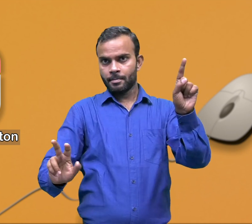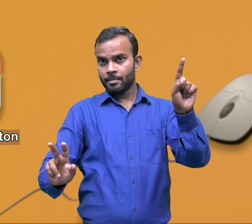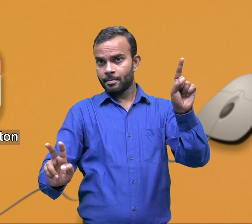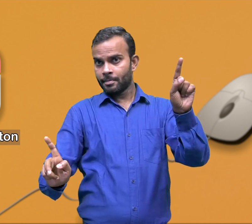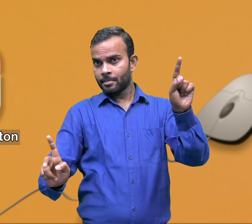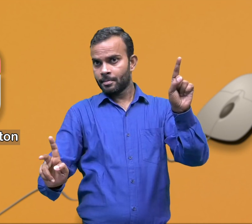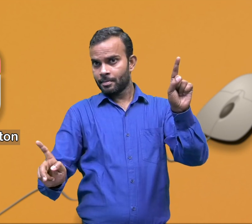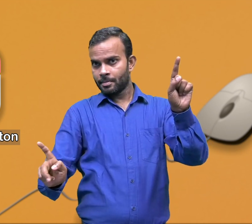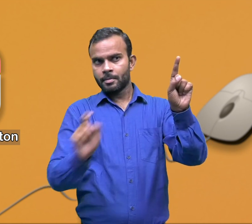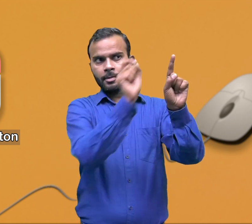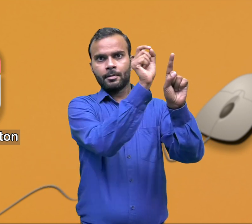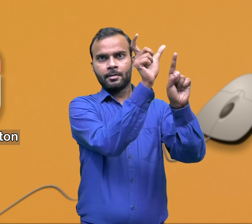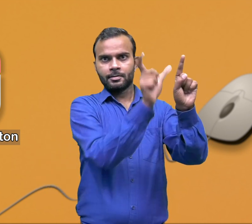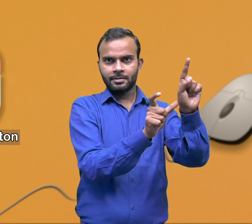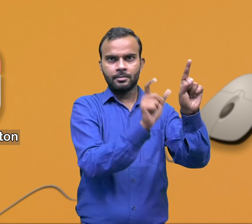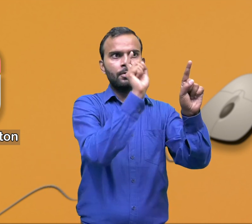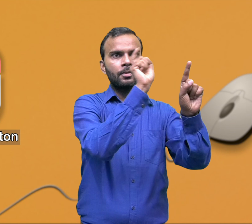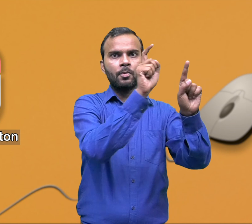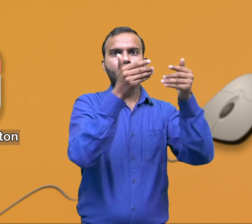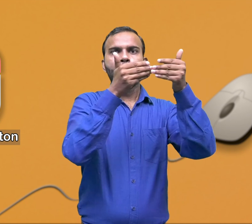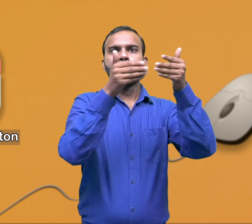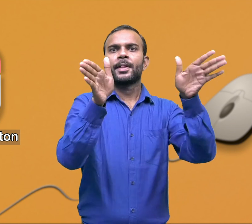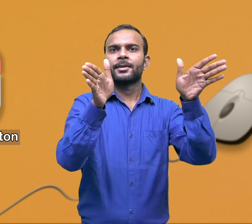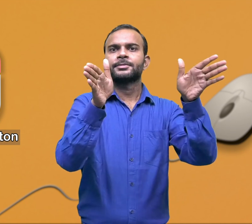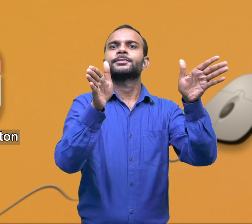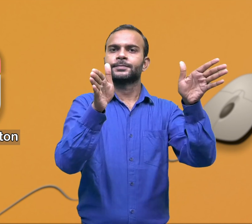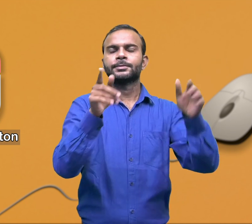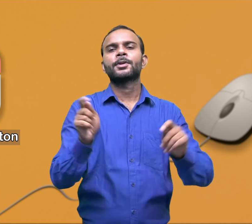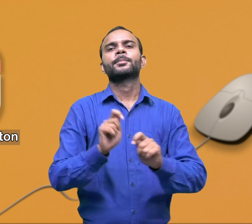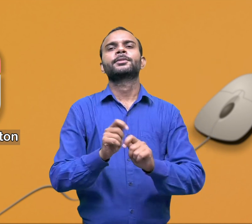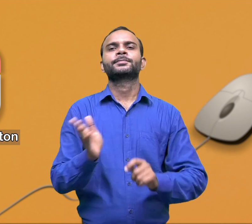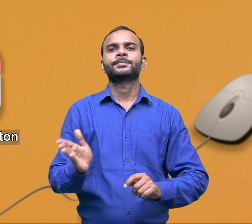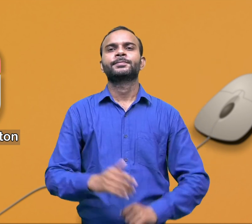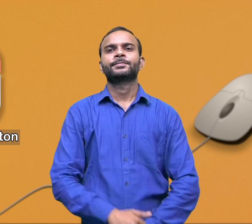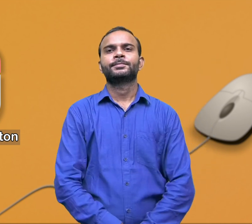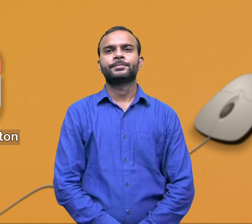to provide additional information and properties of an item selected.